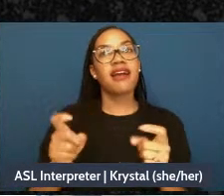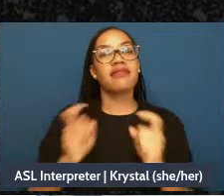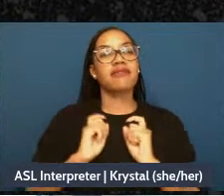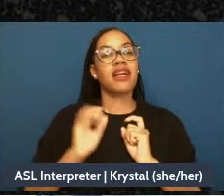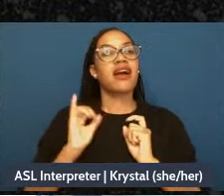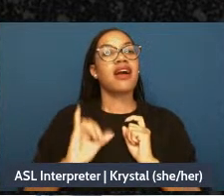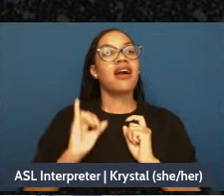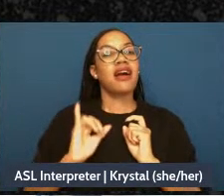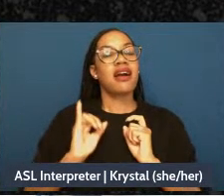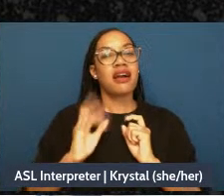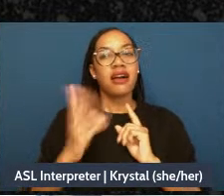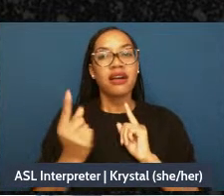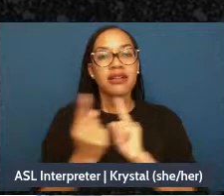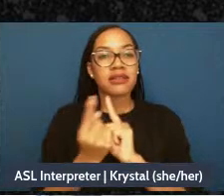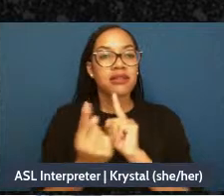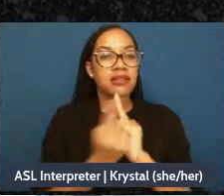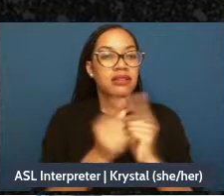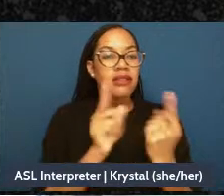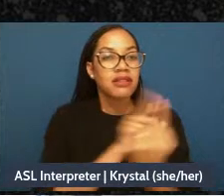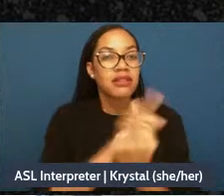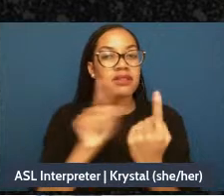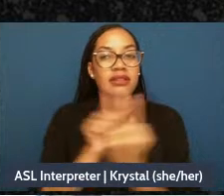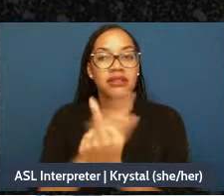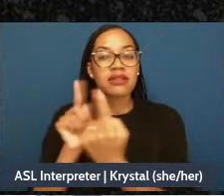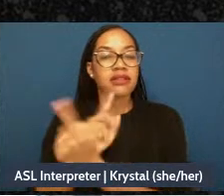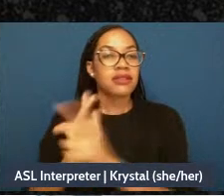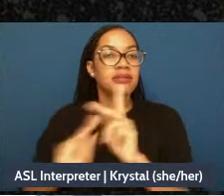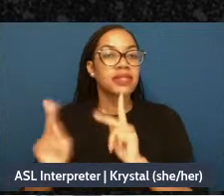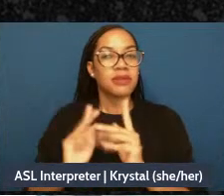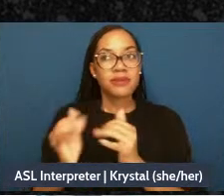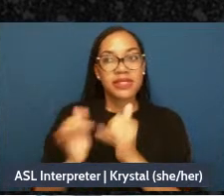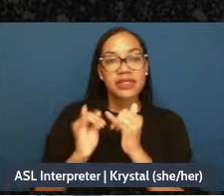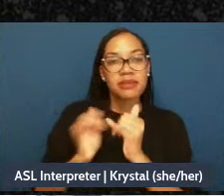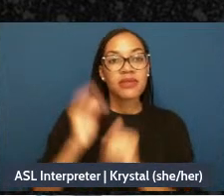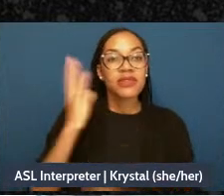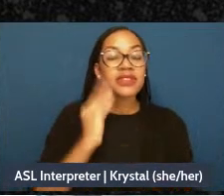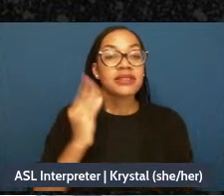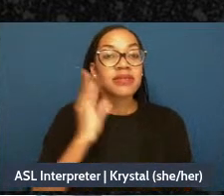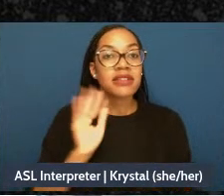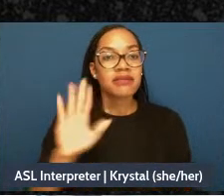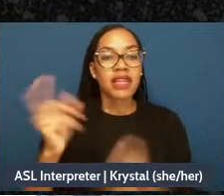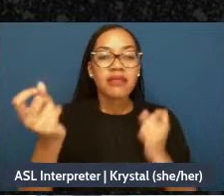experiences who-who understood me and gave me like a mirrored reality of what it was like